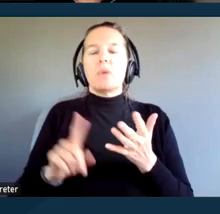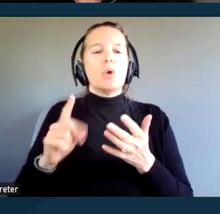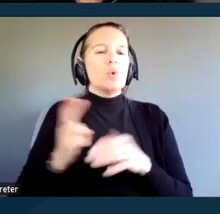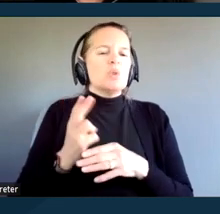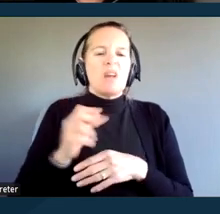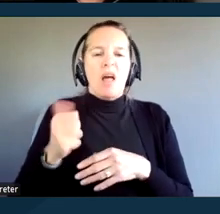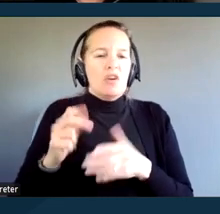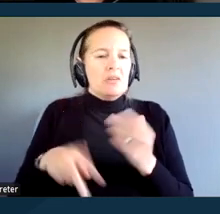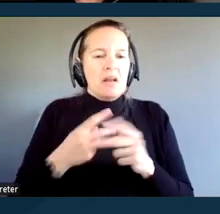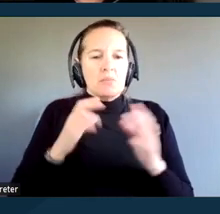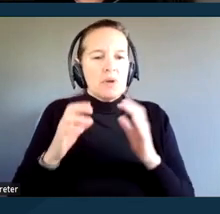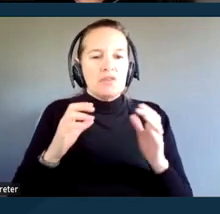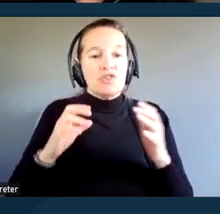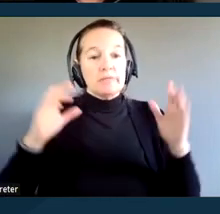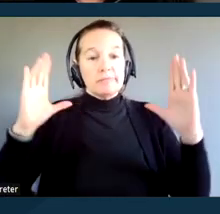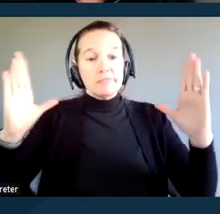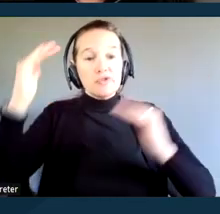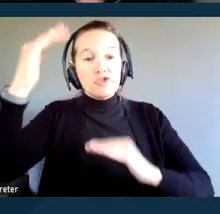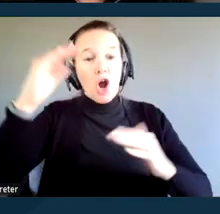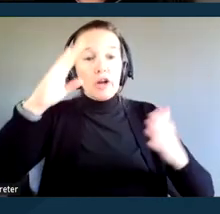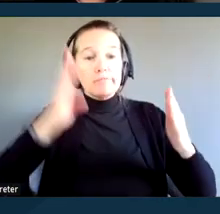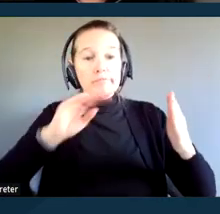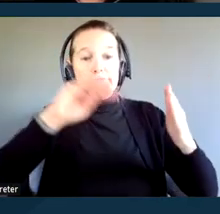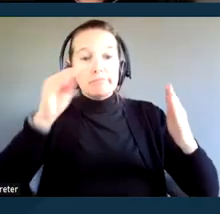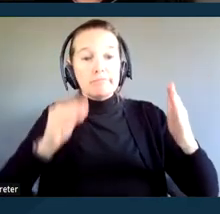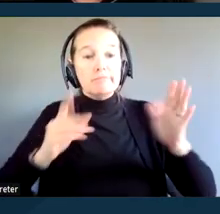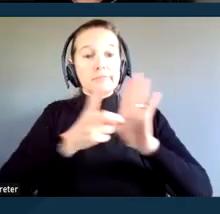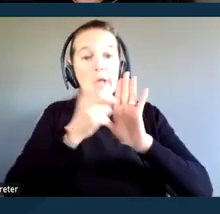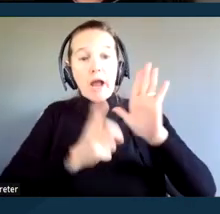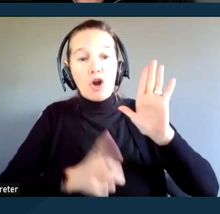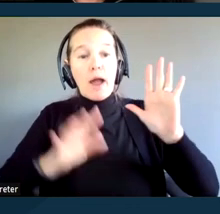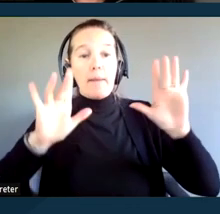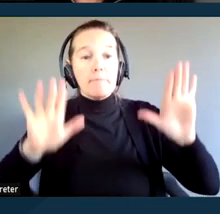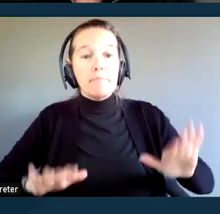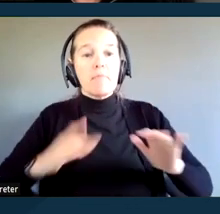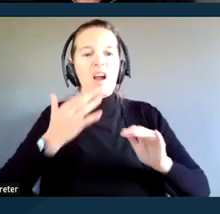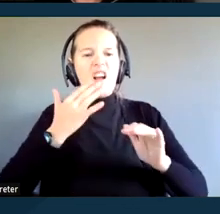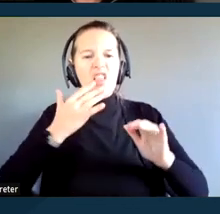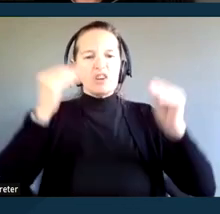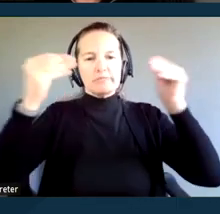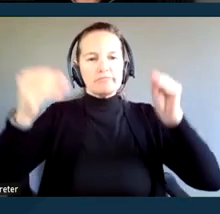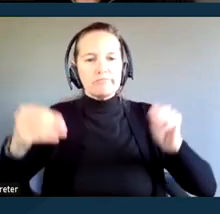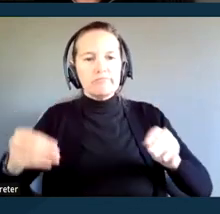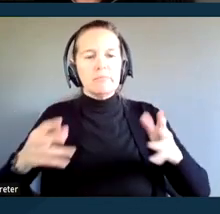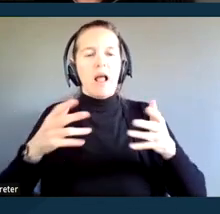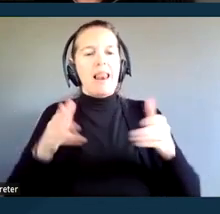such as charts, diagrams, colored calendars, to assist people in communicating in that way to allow them to understand